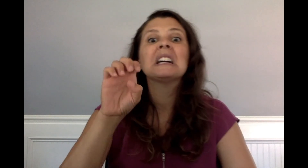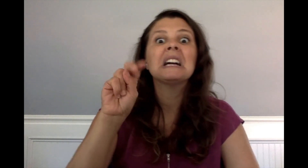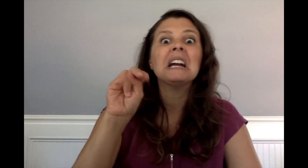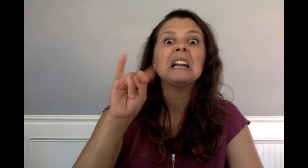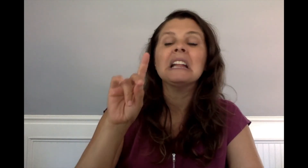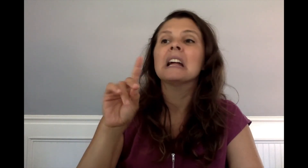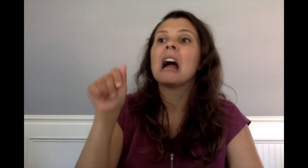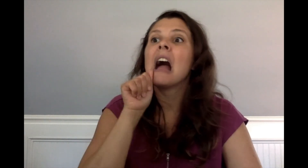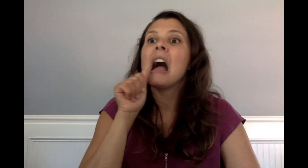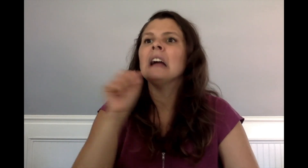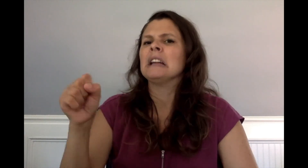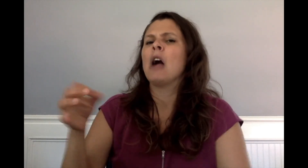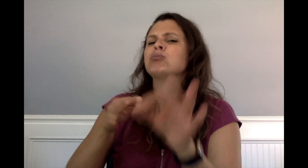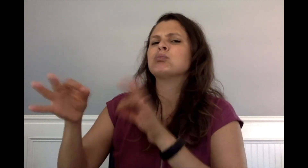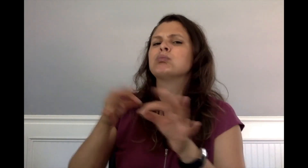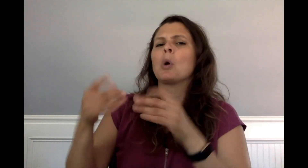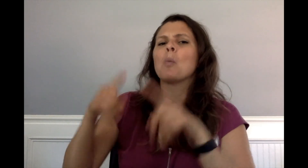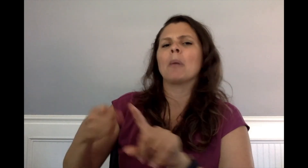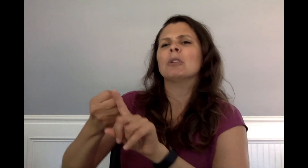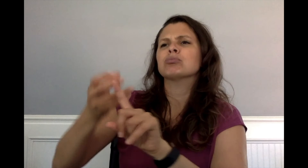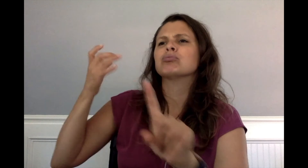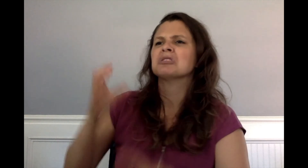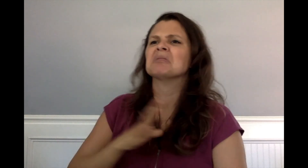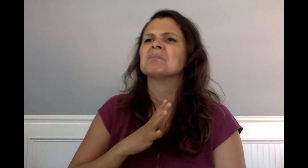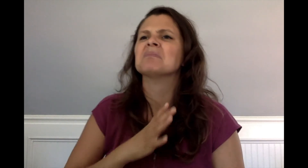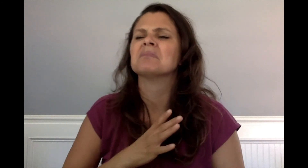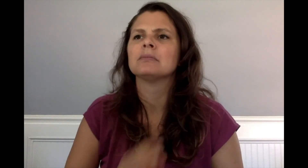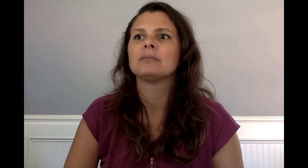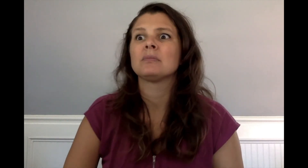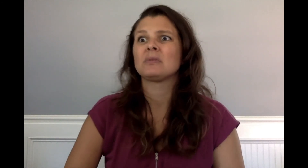"Enid and Aggie can tell me what's going on."